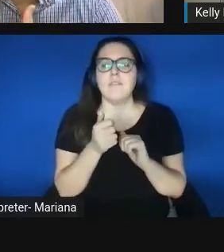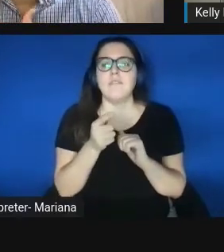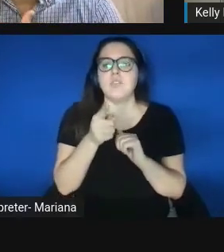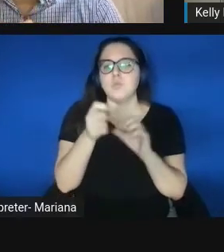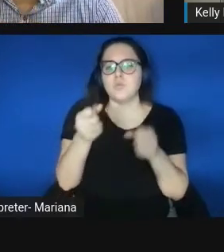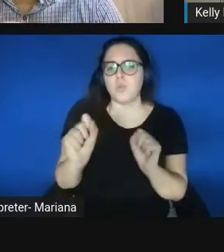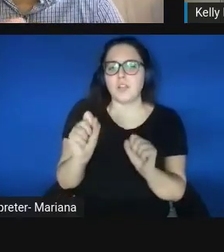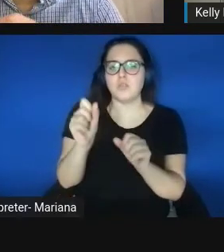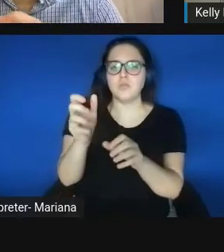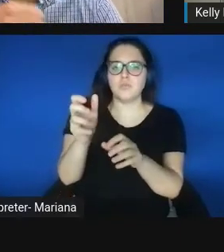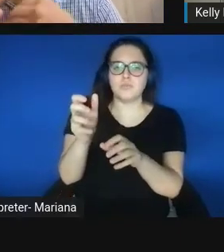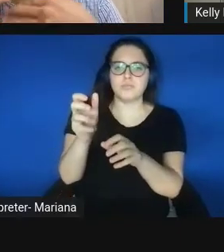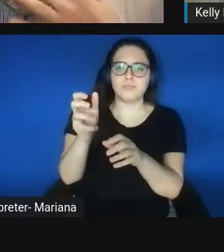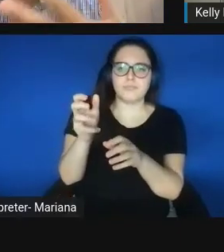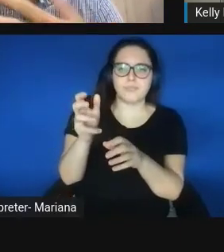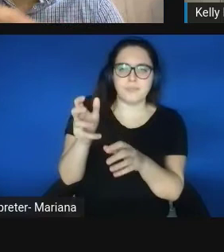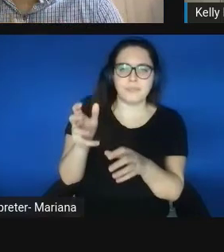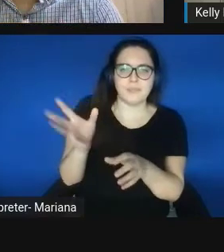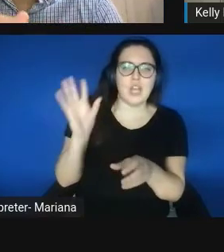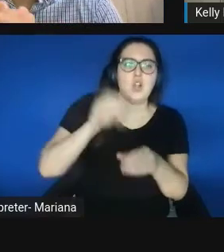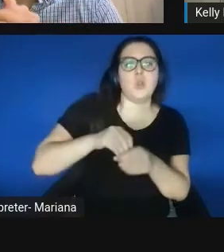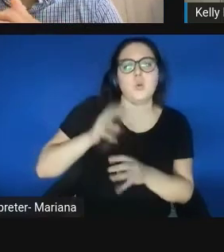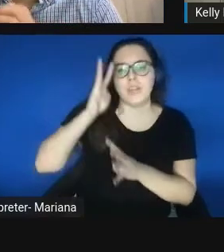from that inclusion perspective and create economic prosperity.